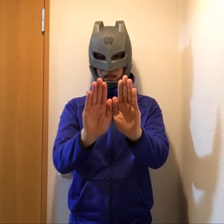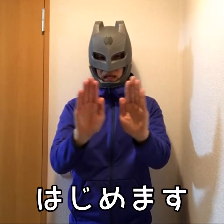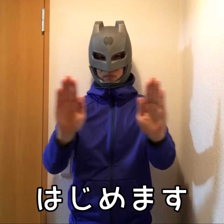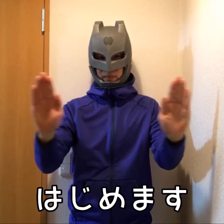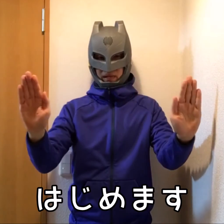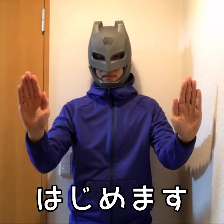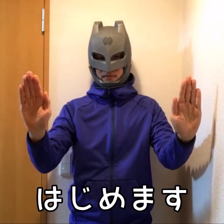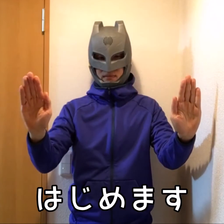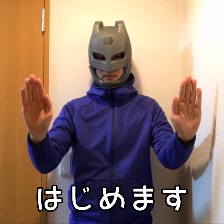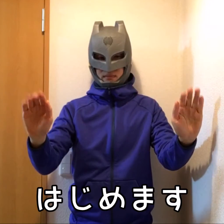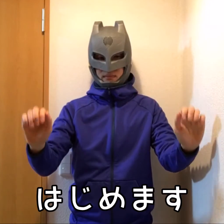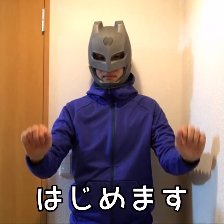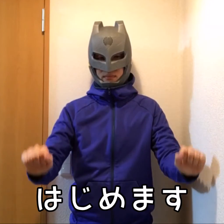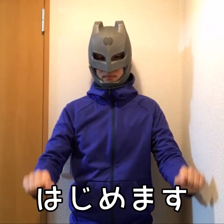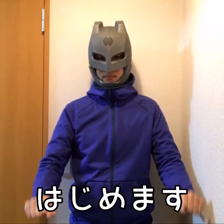Let's start